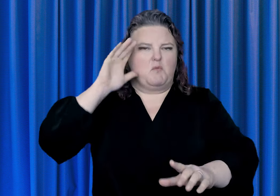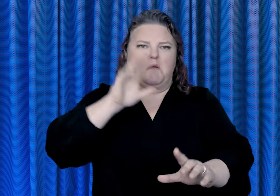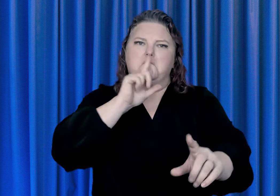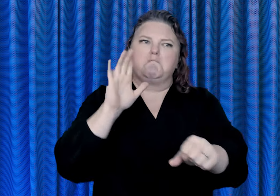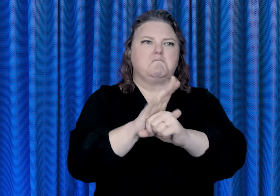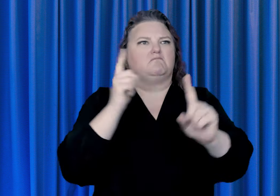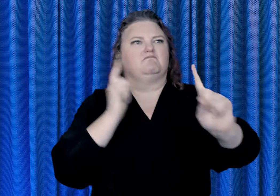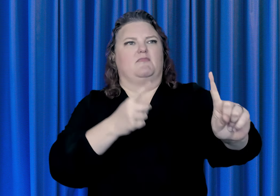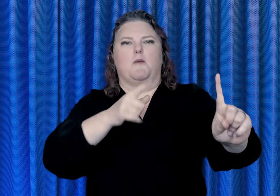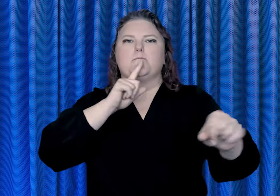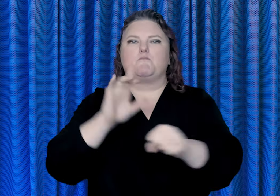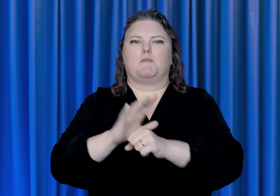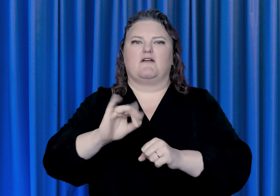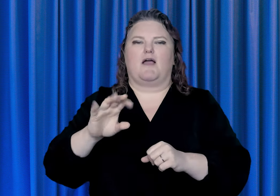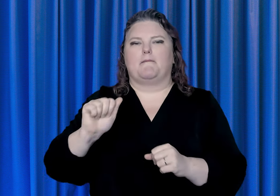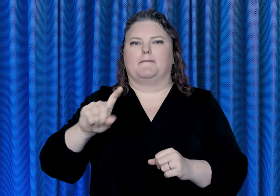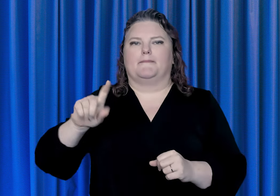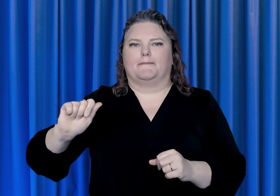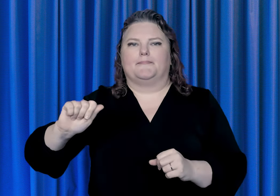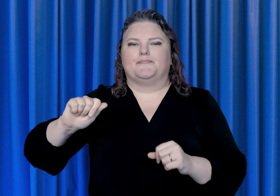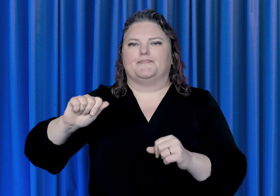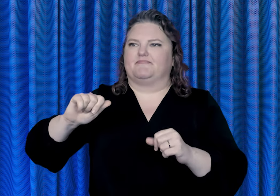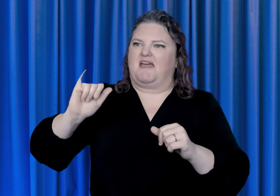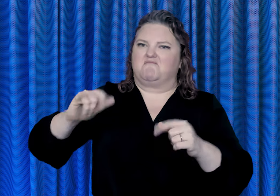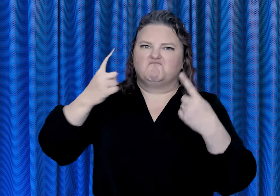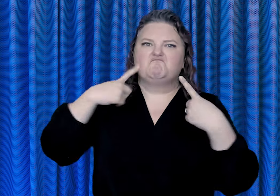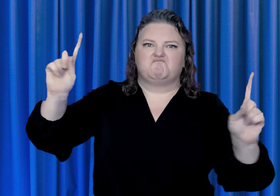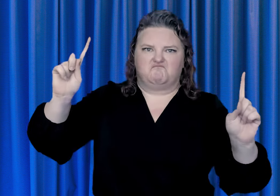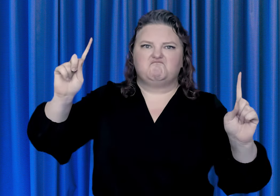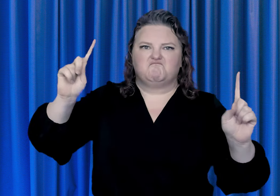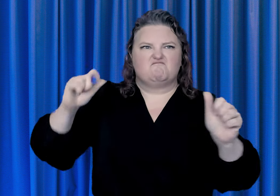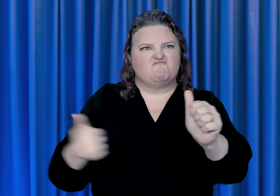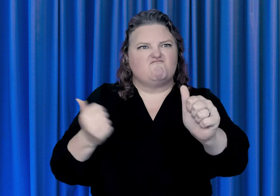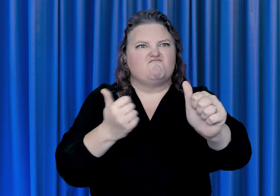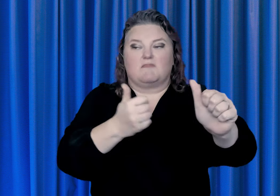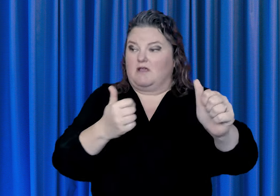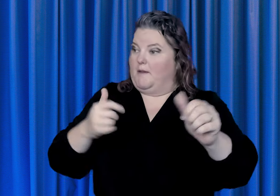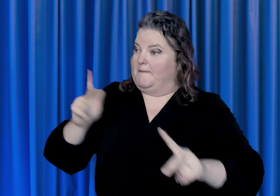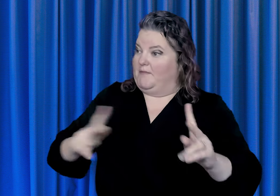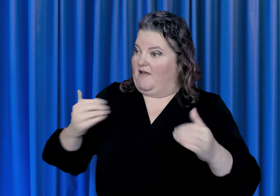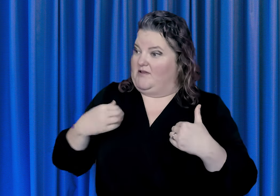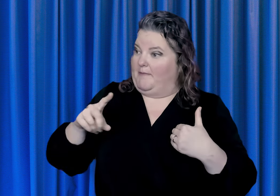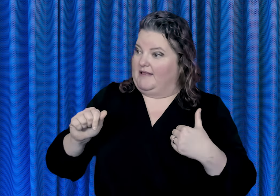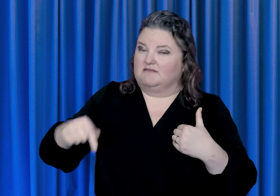promise of the Americans with Disabilities Act — ensuring that people with disabilities can fully